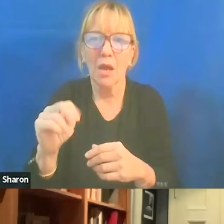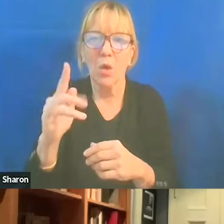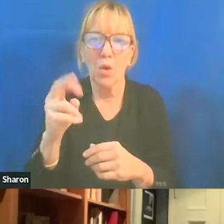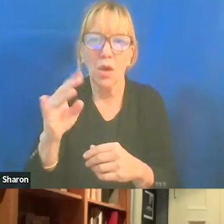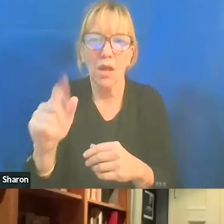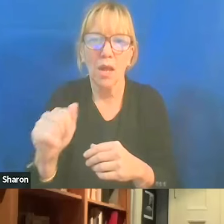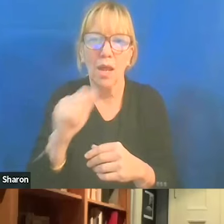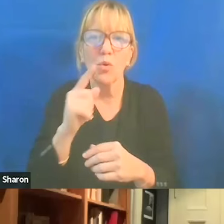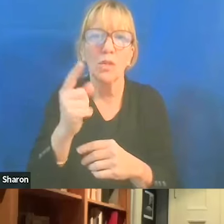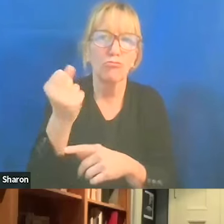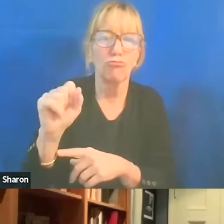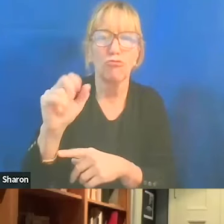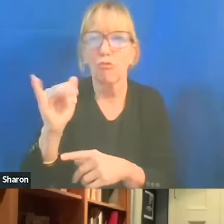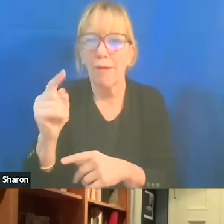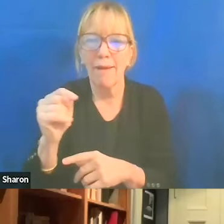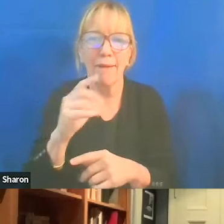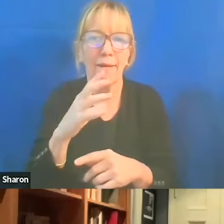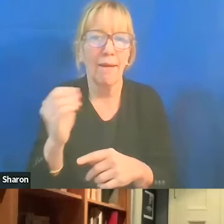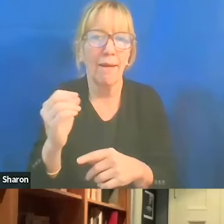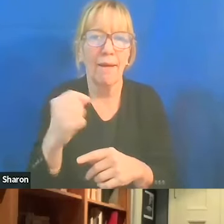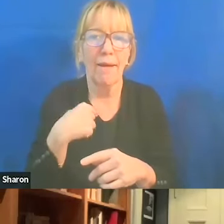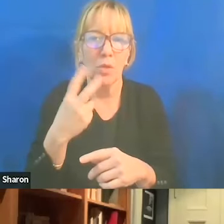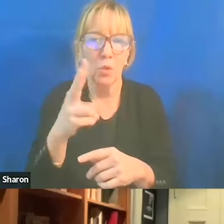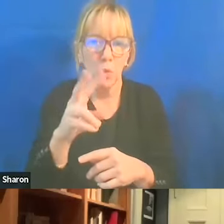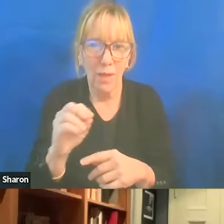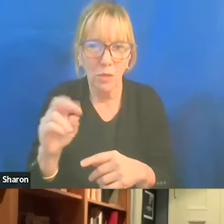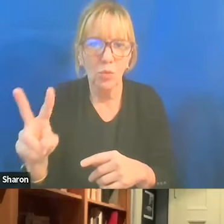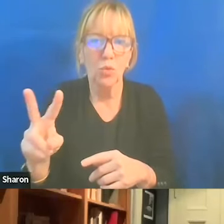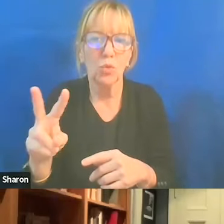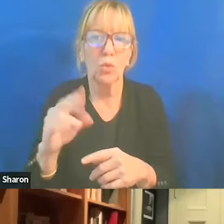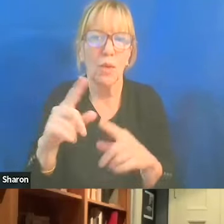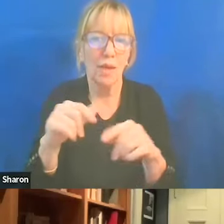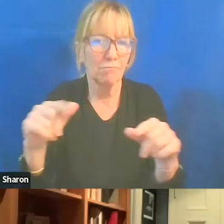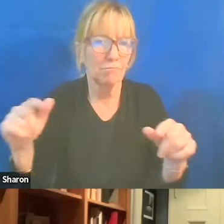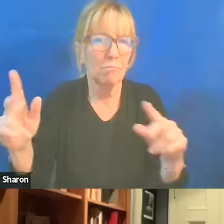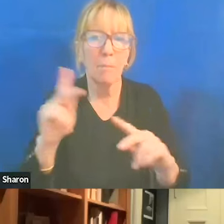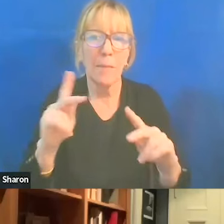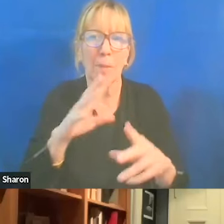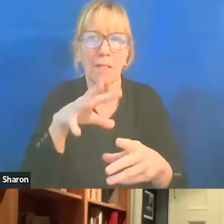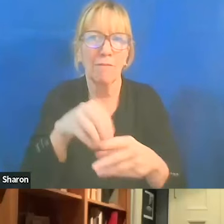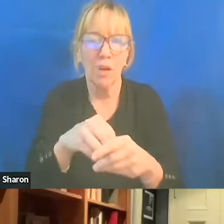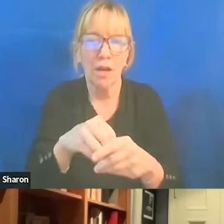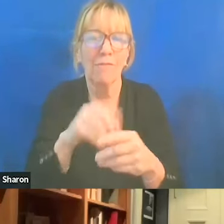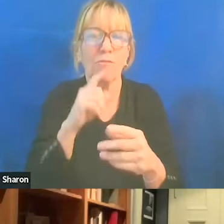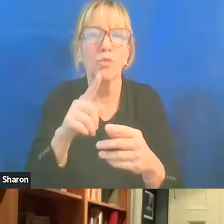with Jehuda Reinharz, who's in at Brandeis, and the late Jim Friedman from Dartmouth, and a bunch of others who put together a statement